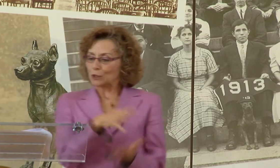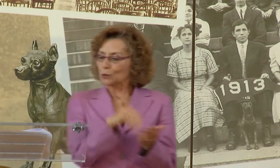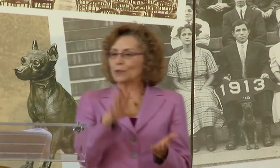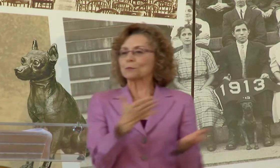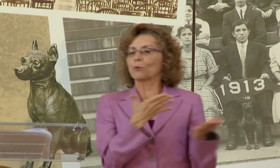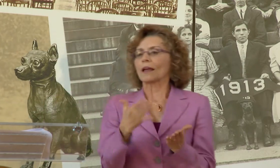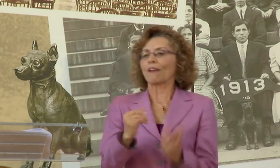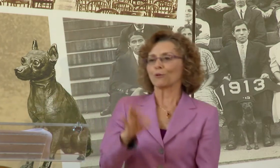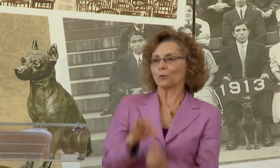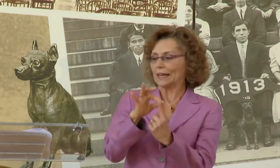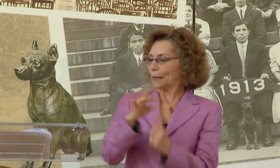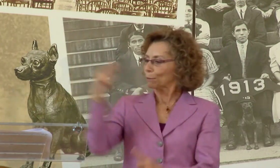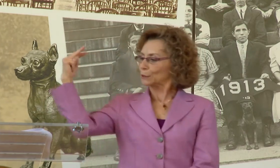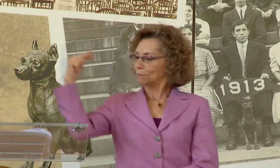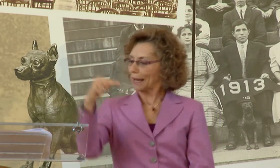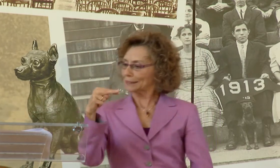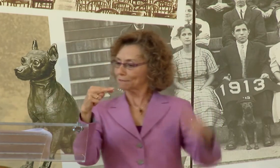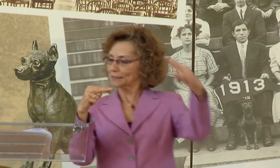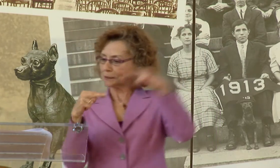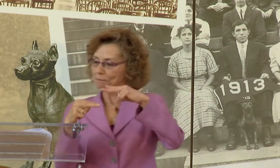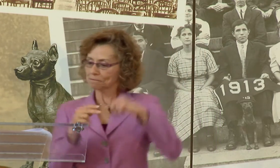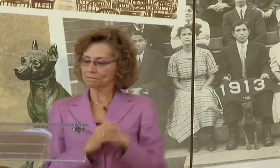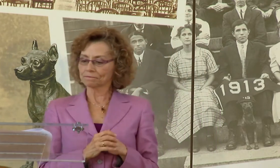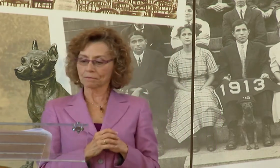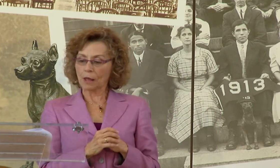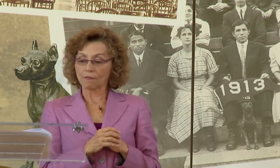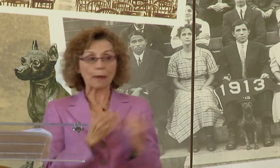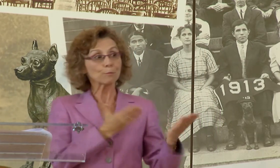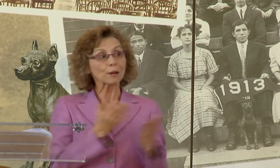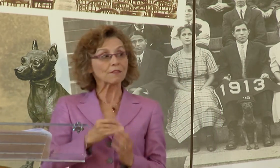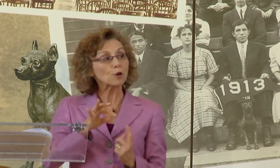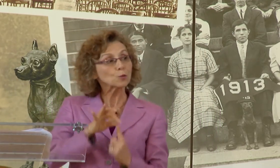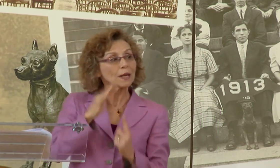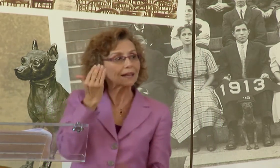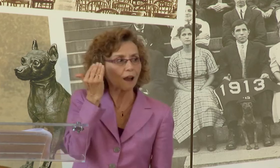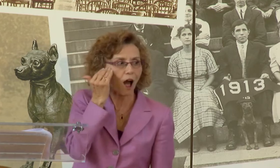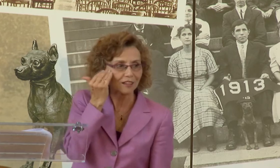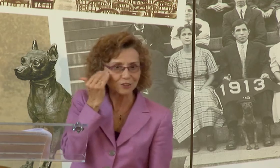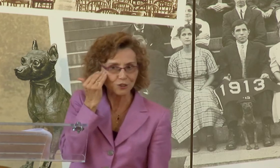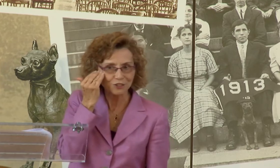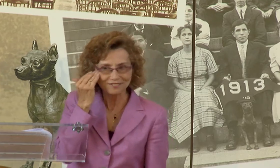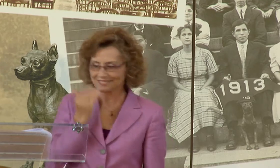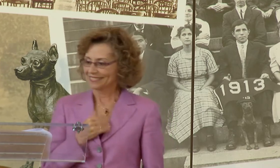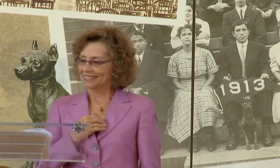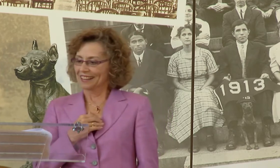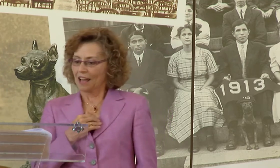THEIR INFLUENCE WILL SPREAD THROUGHOUT THE NATION. THE UNIQUE STUDENTS BRING A VERY UNIQUE PERSPECTIVE AND A UNIQUE